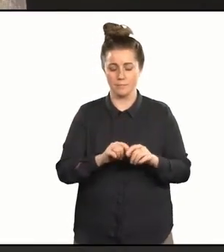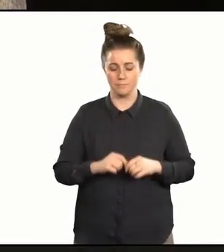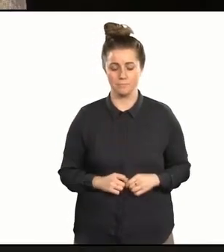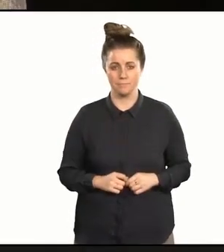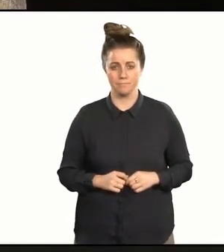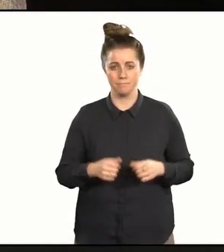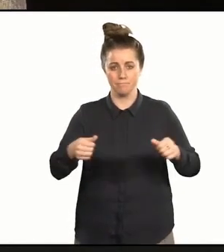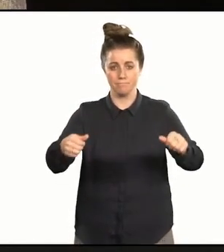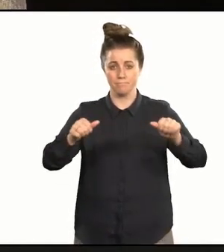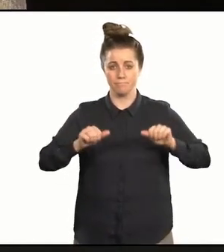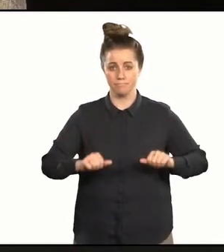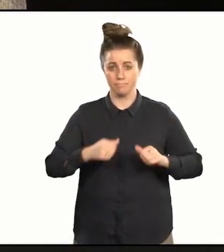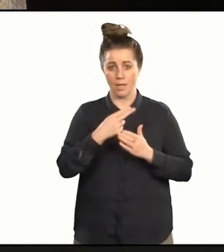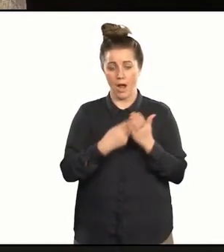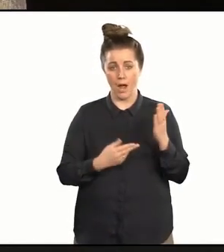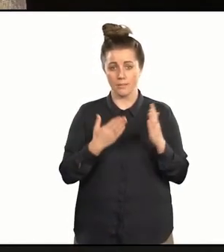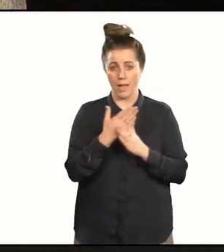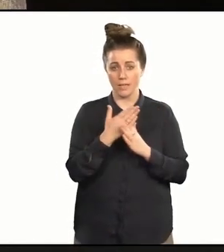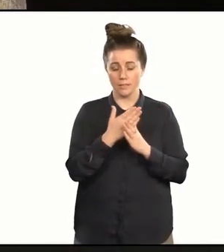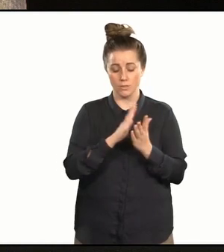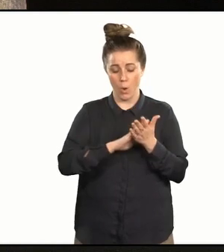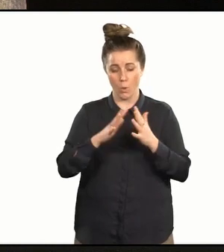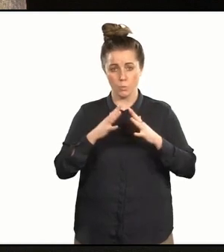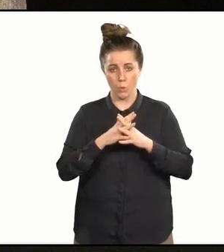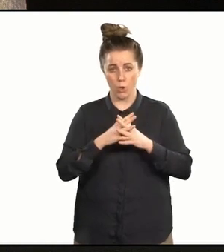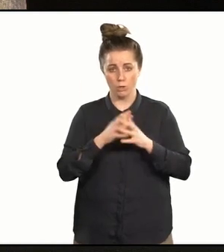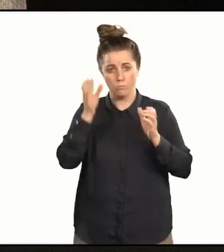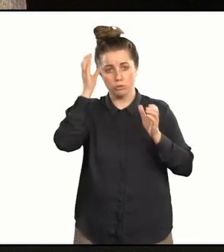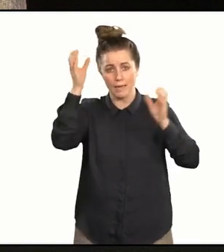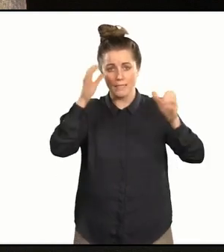Arts Access Holdsworth Creative Space Award 2020.